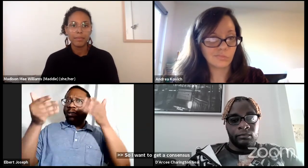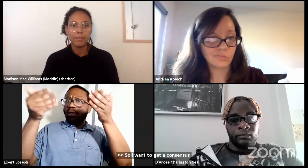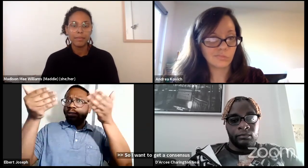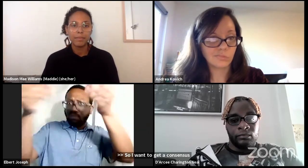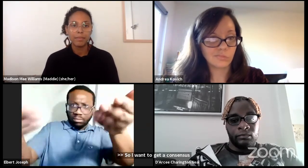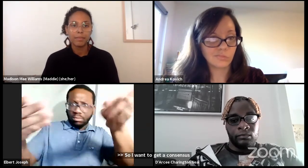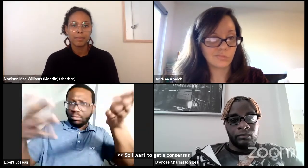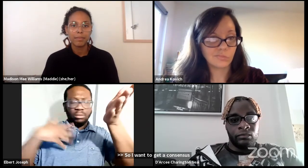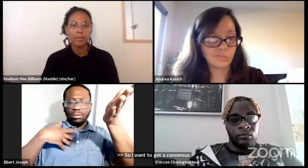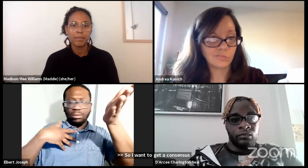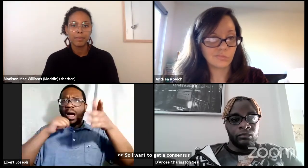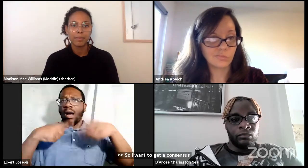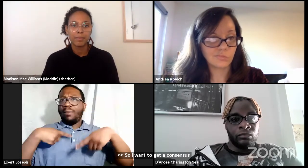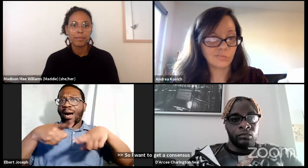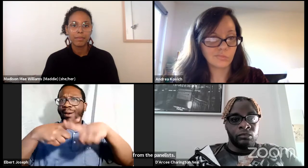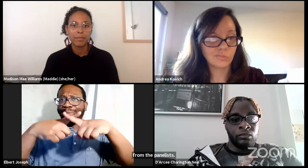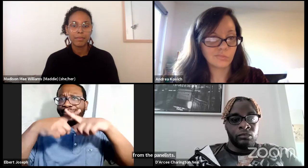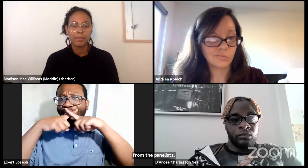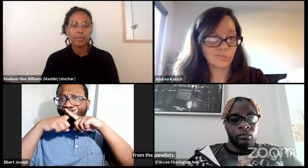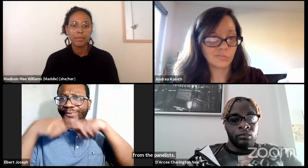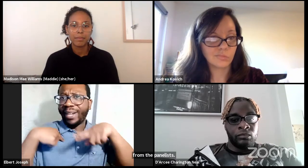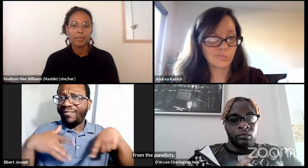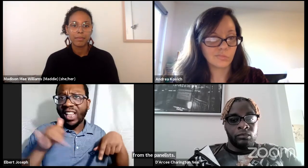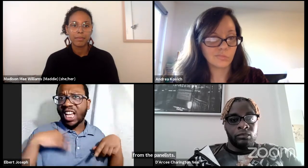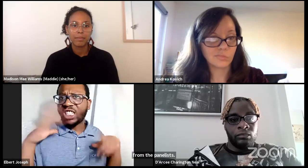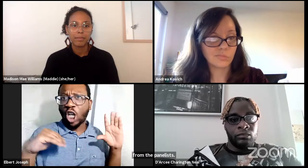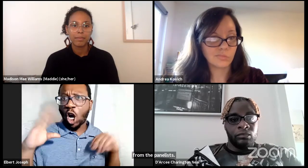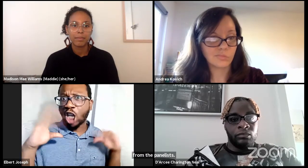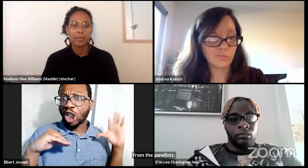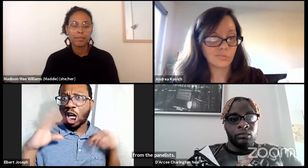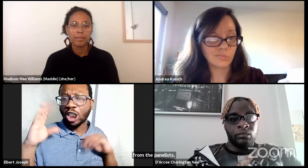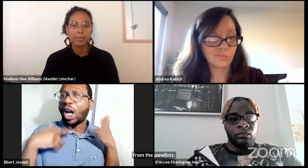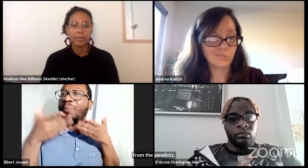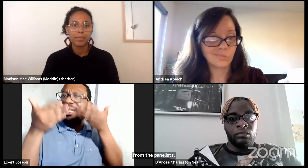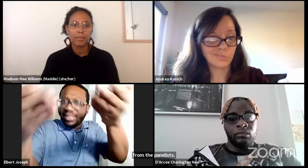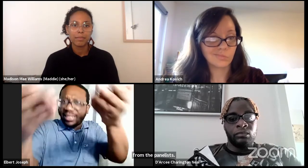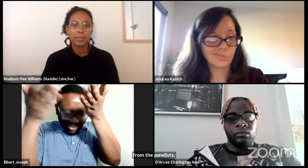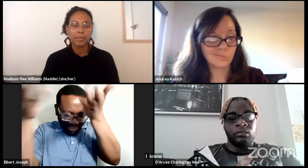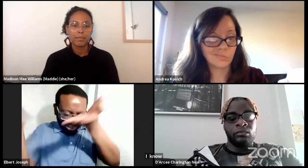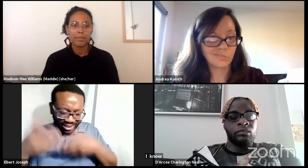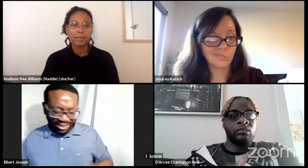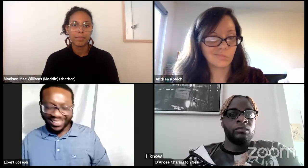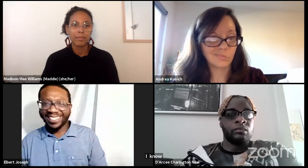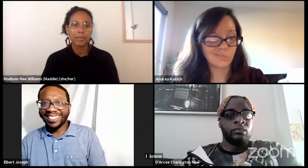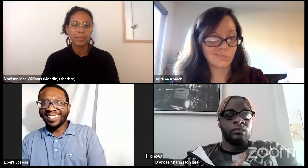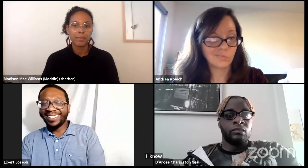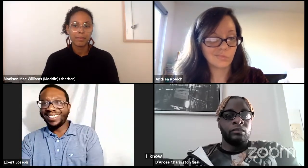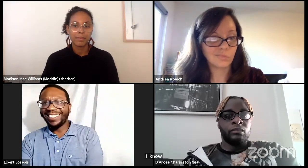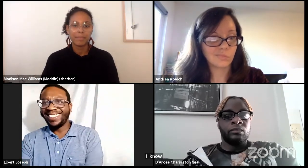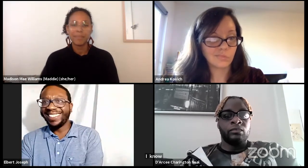I know that there're a couple of panelists that still need to finish answering this question. And so, you know, I'll reserve the remainder of my comments